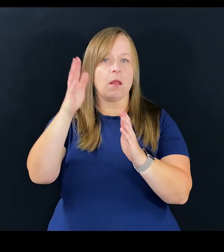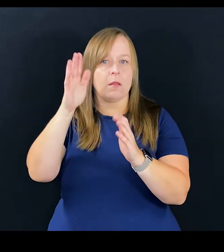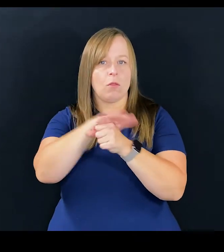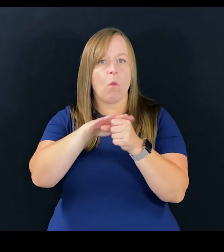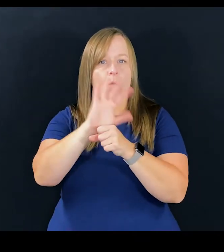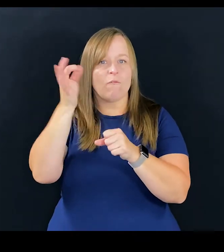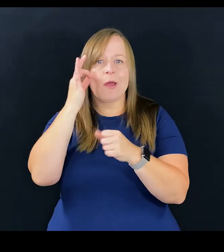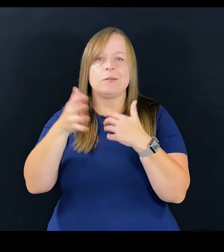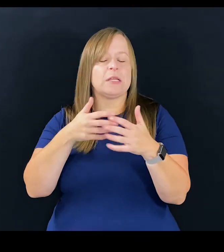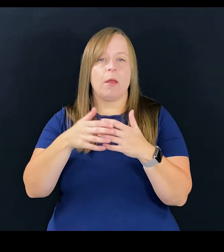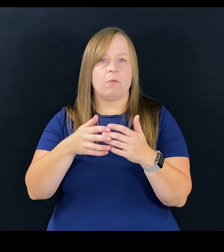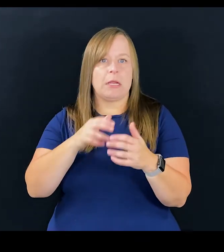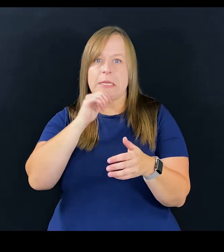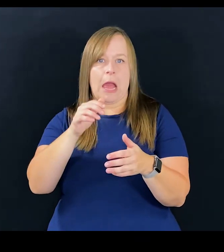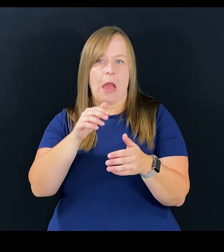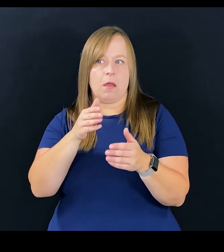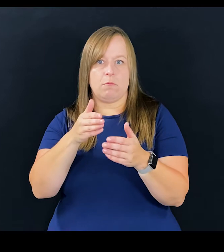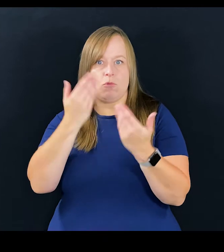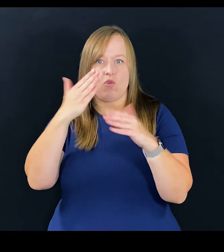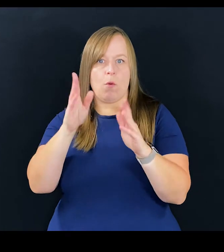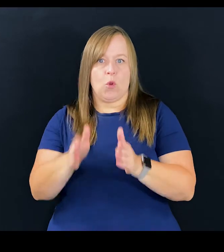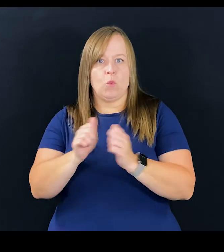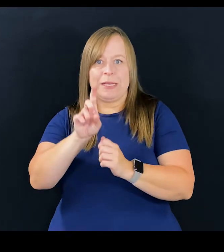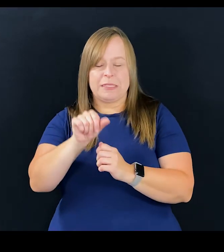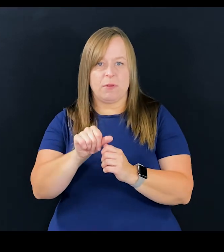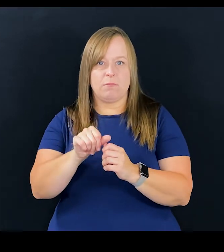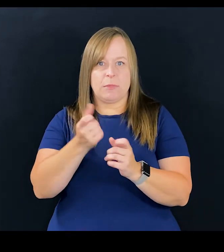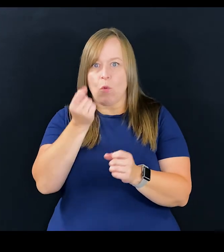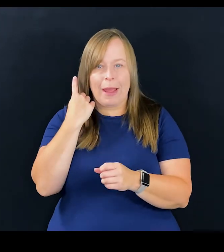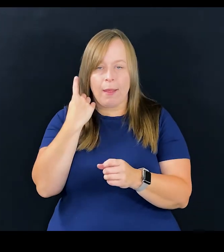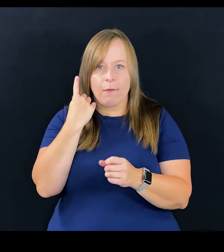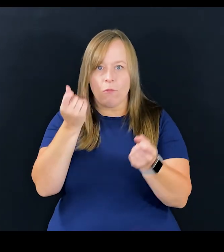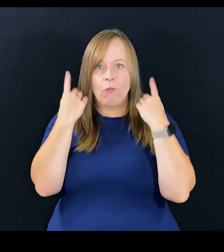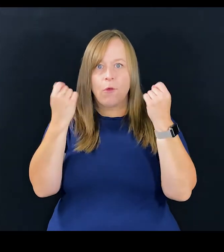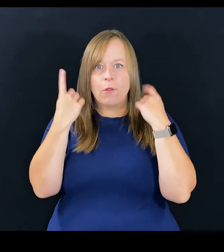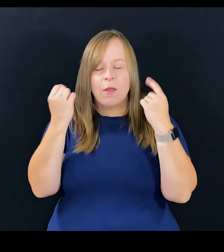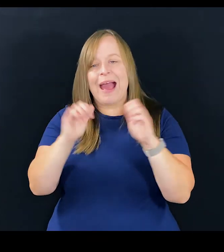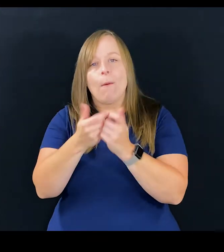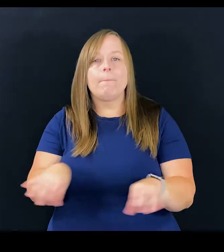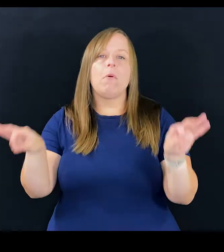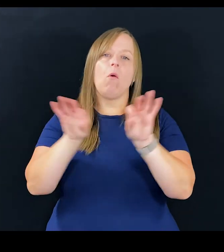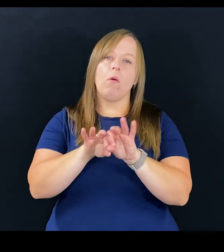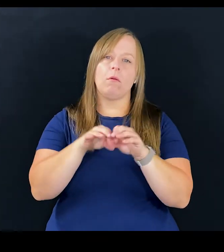federal, doesn't matter, who doesn't have a person with a disability, they just don't get it, they still just don't get it, and how important it is.